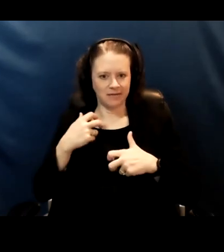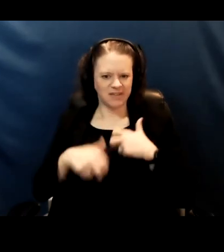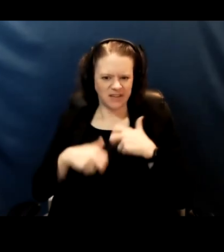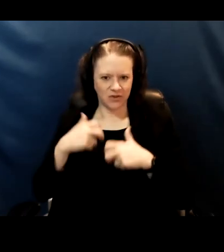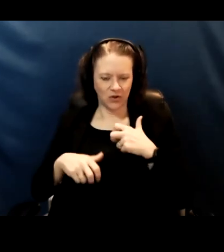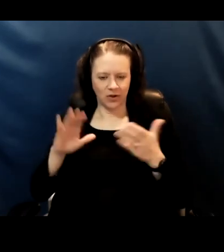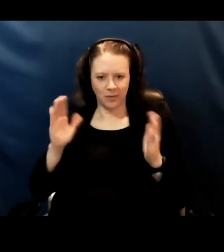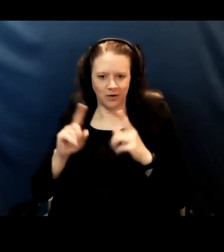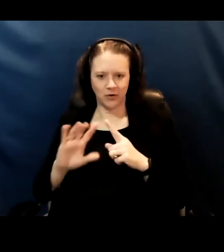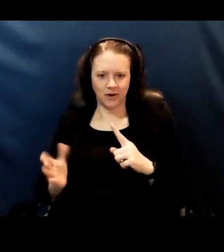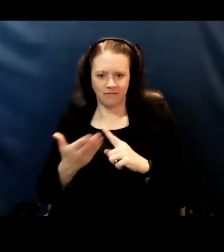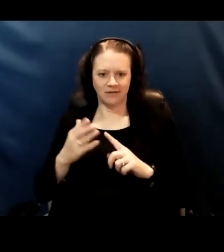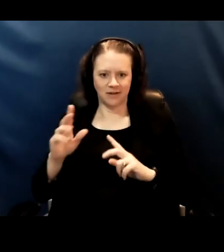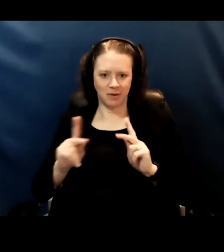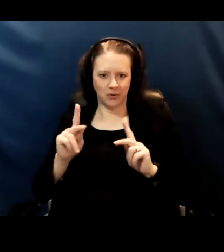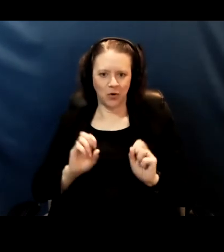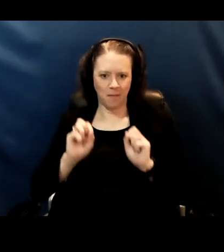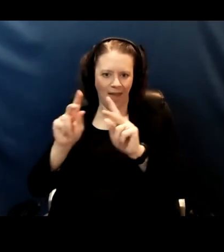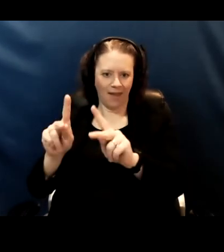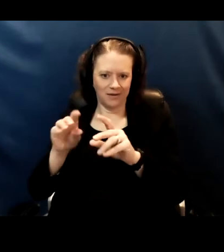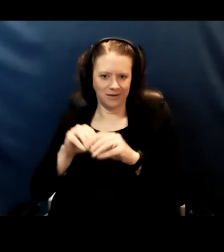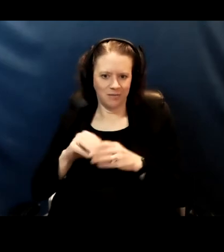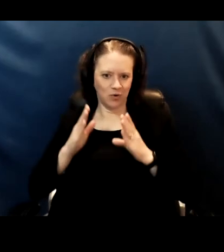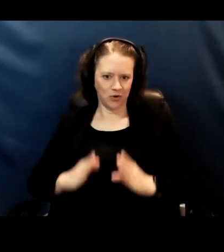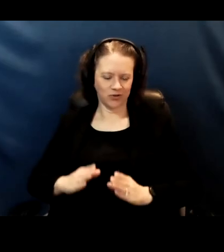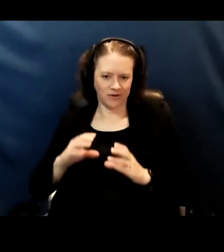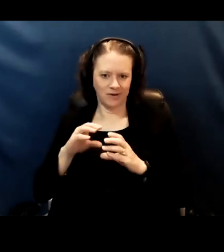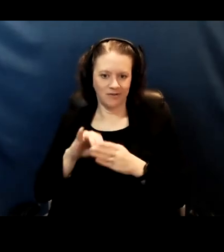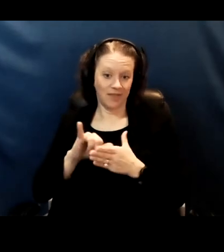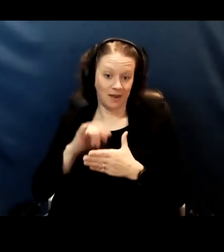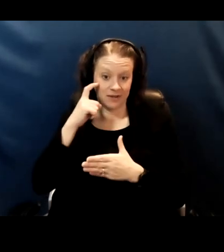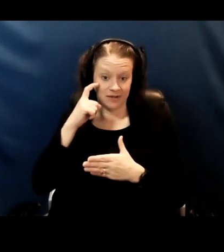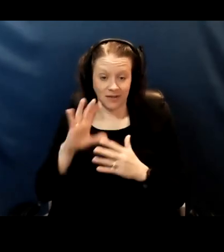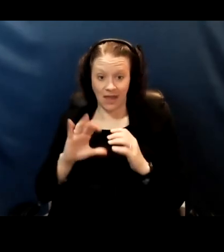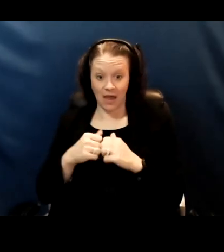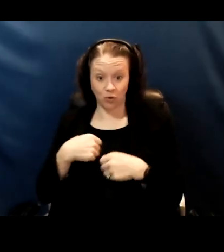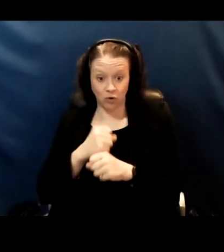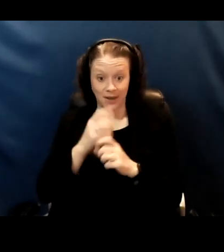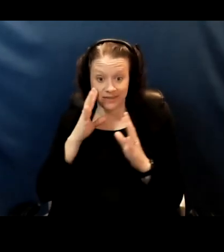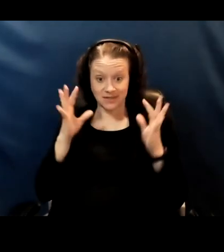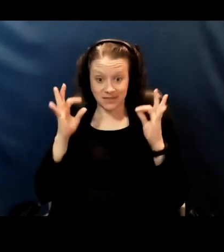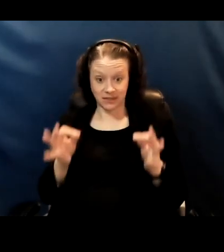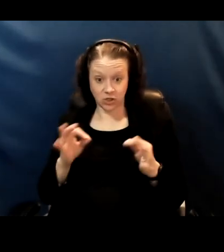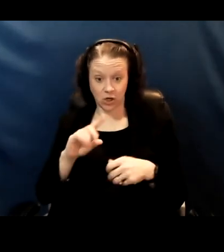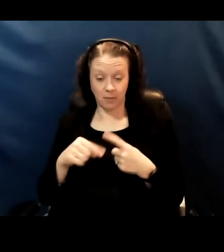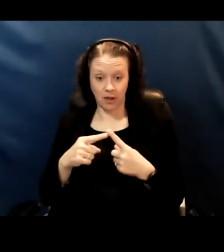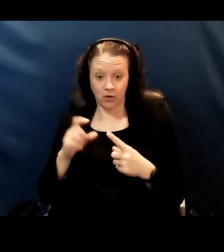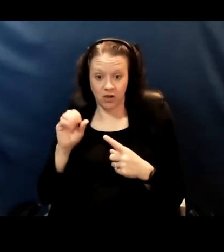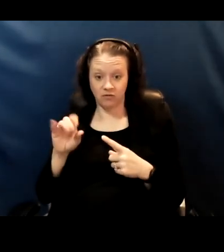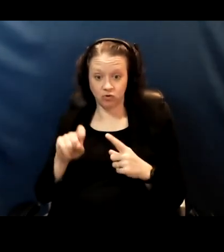to go back in person, if that makes sense as an answer. As far as how to make the decision of whether to go back in person or not